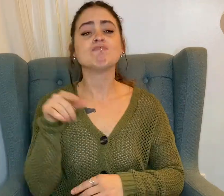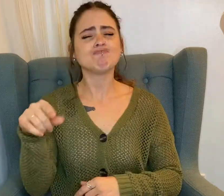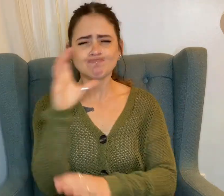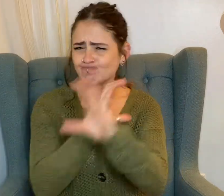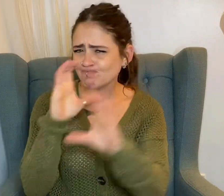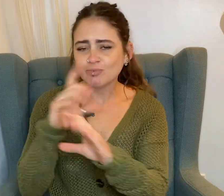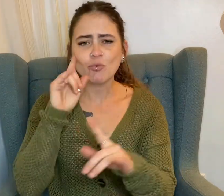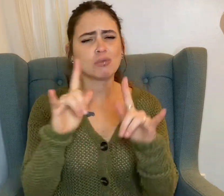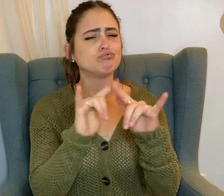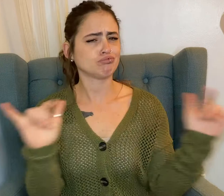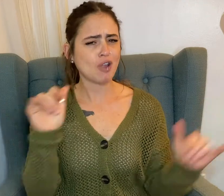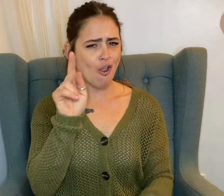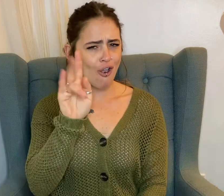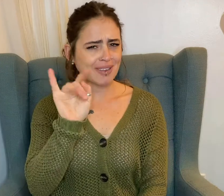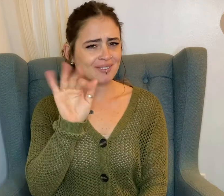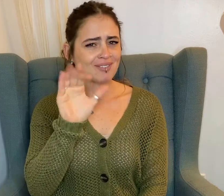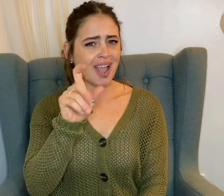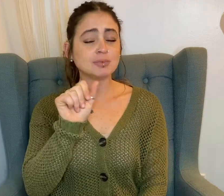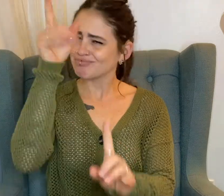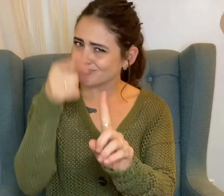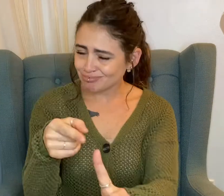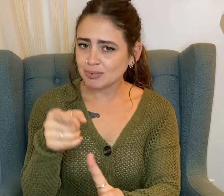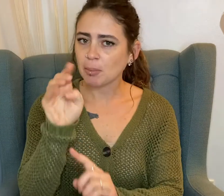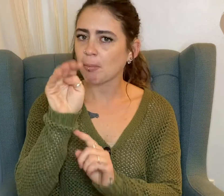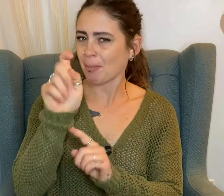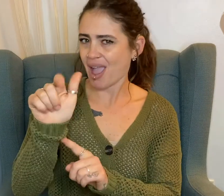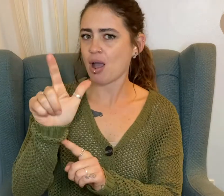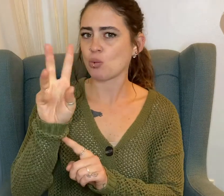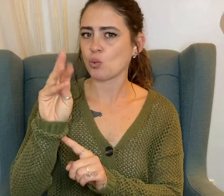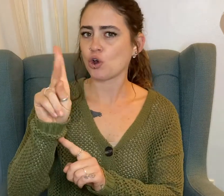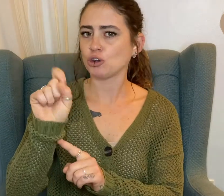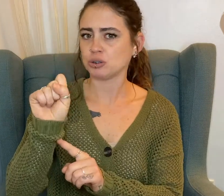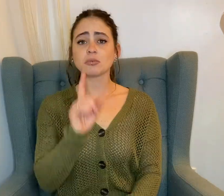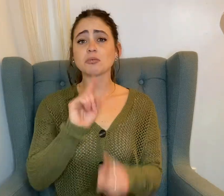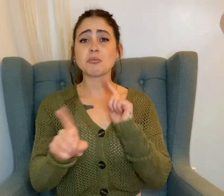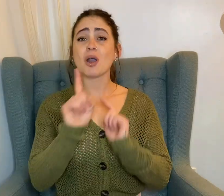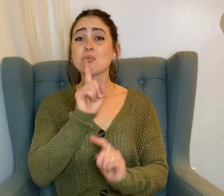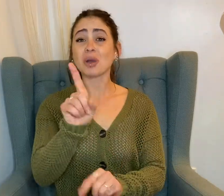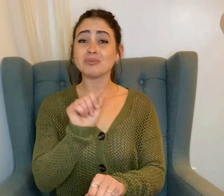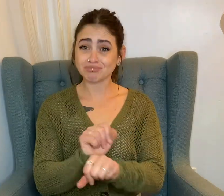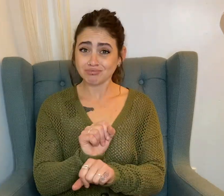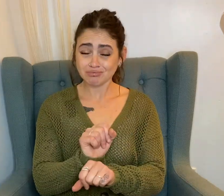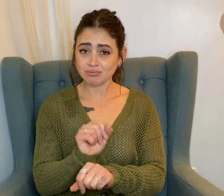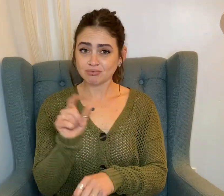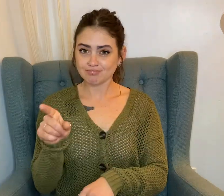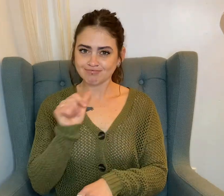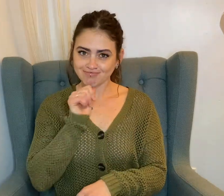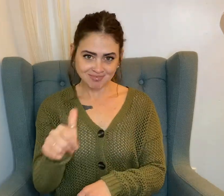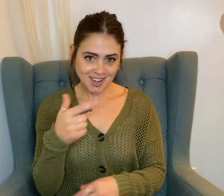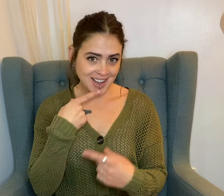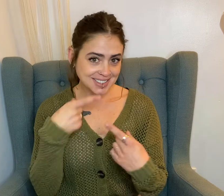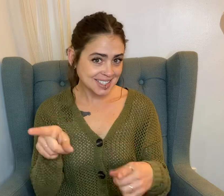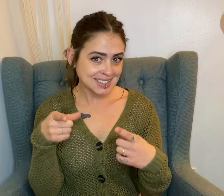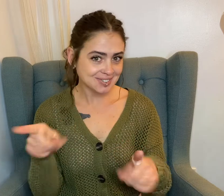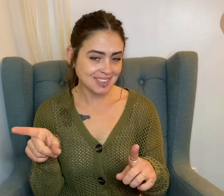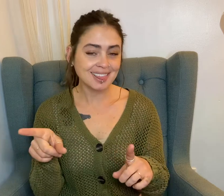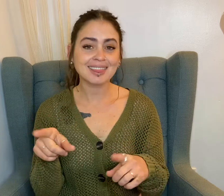Bingham and his team excavated some of the buildings and temples in search of artifacts metalwork in particular. However, they were mostly unsuccessful.